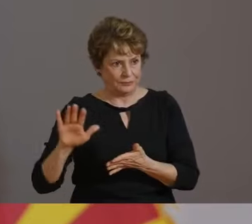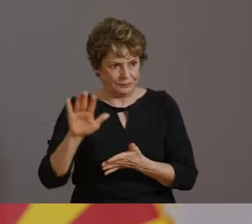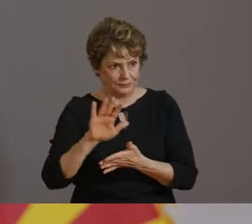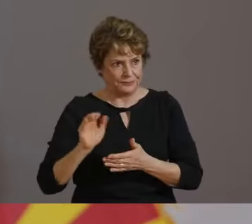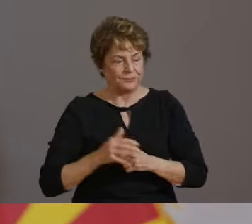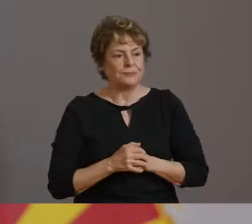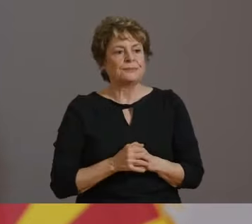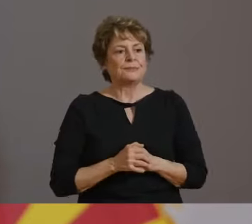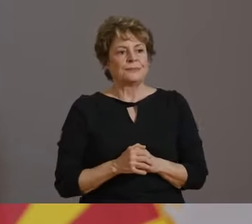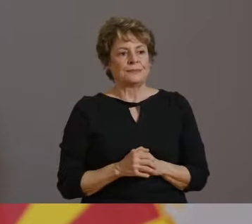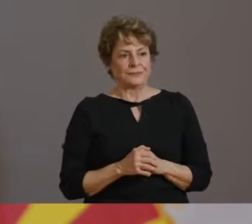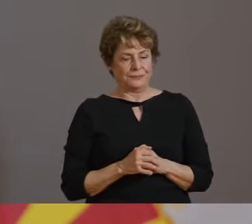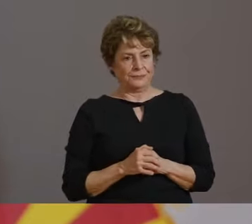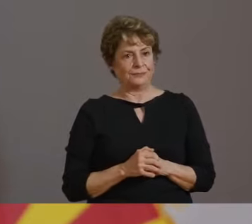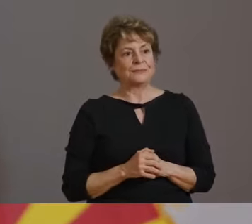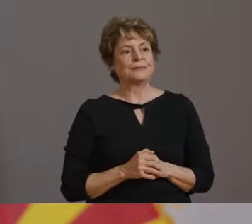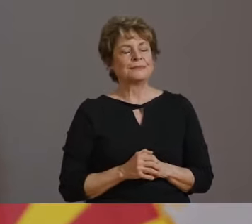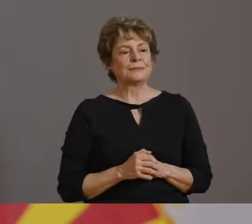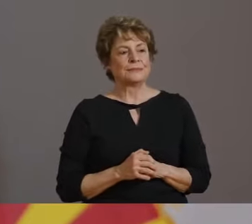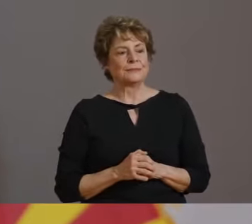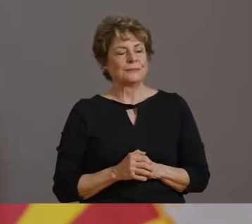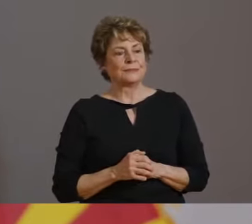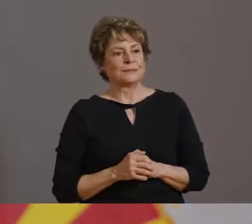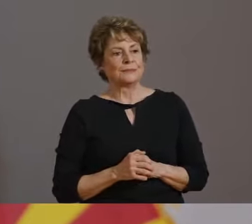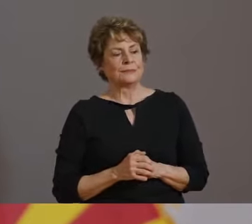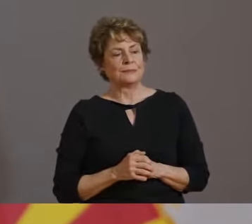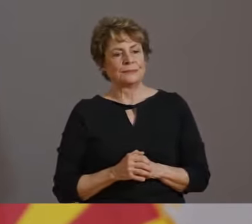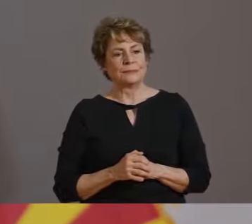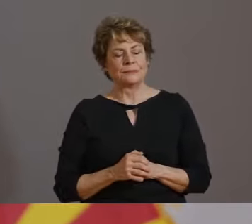IN ADDITION TO REPORTING OUTBREAKS TO THEIR LOCAL PUBLIC HEALTH DEPARTMENTS, SCHOOLS MUST